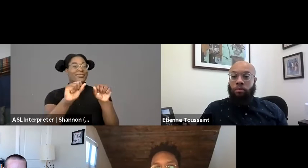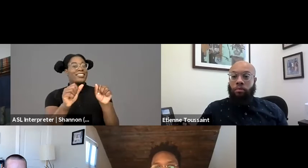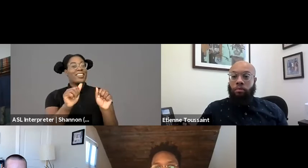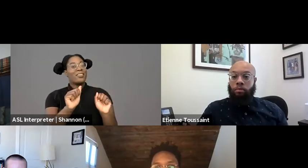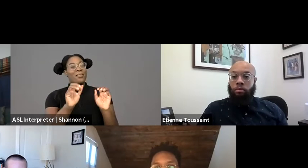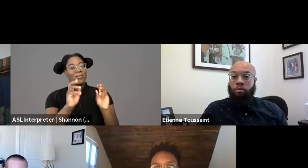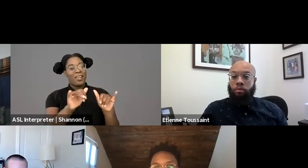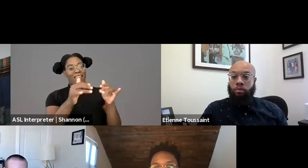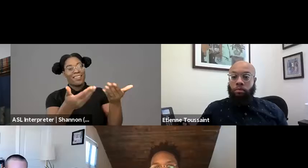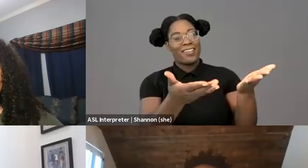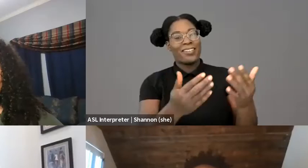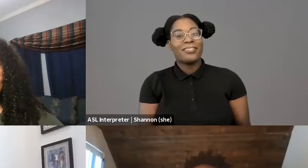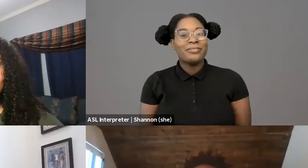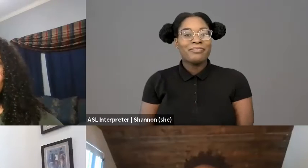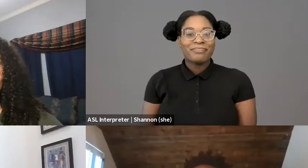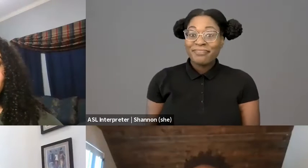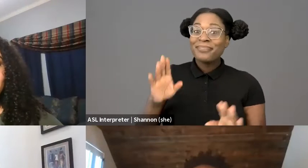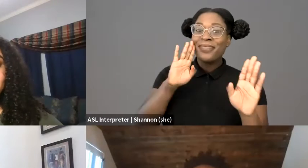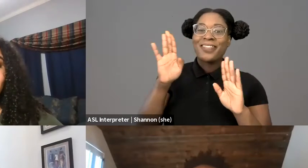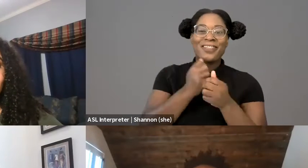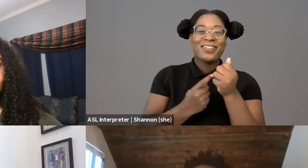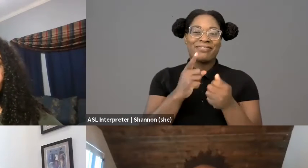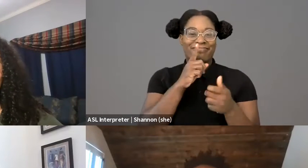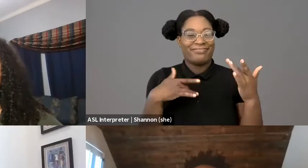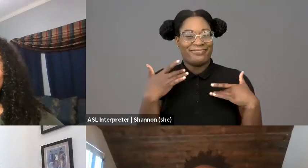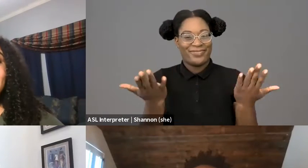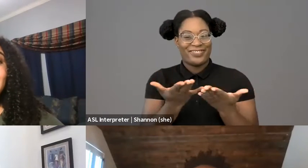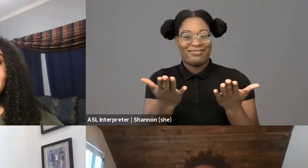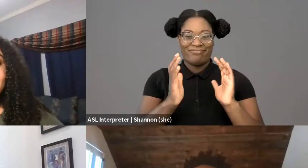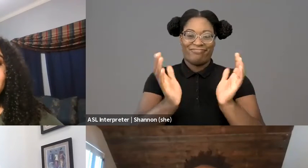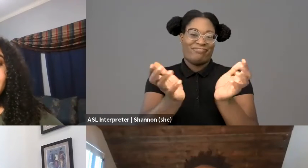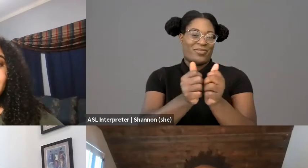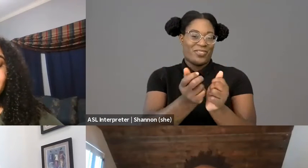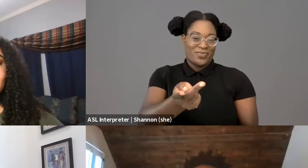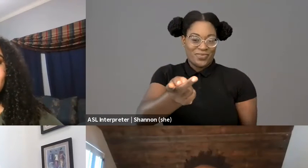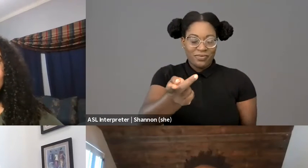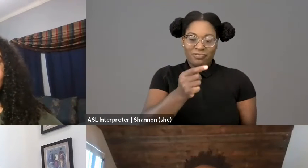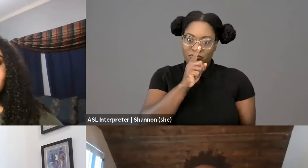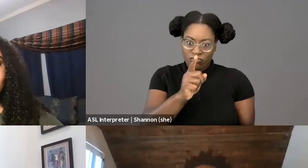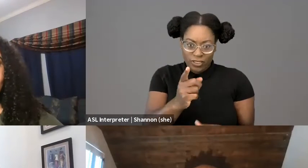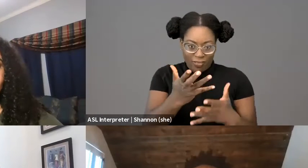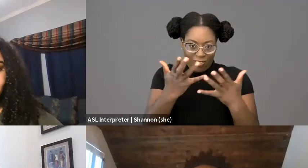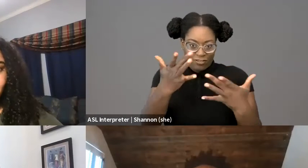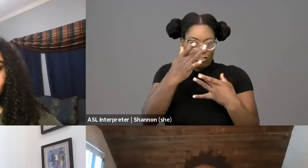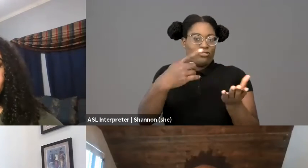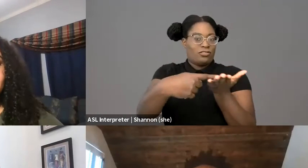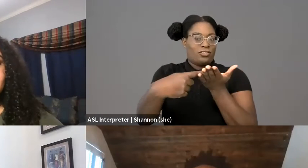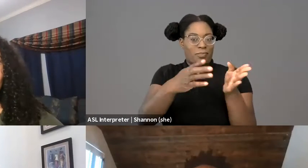Hello everybody. So I'm really excited to be here having this conversation with y'all. We got a lot of interesting discussions planned, so I'll just go ahead and jump on right to it